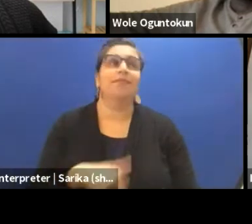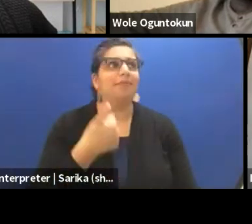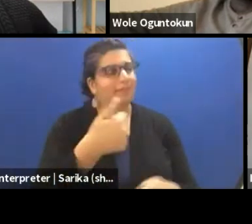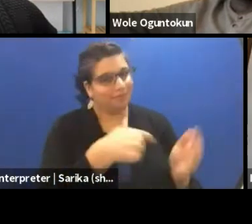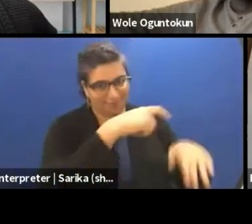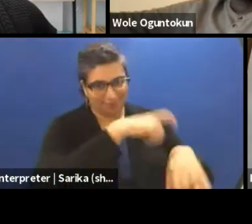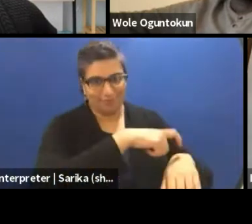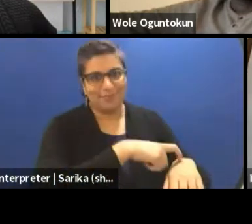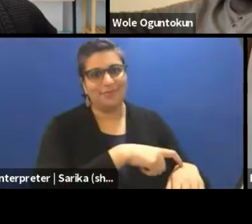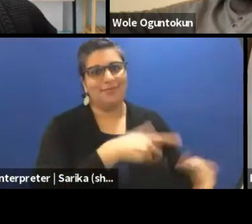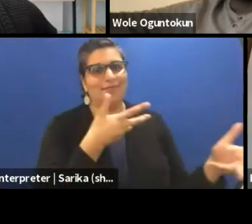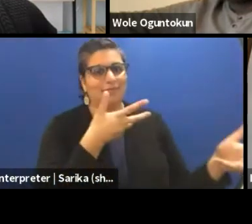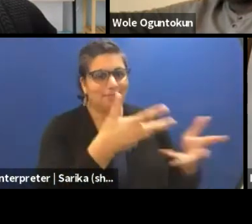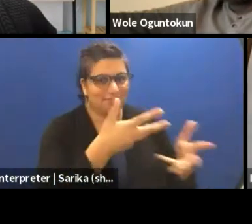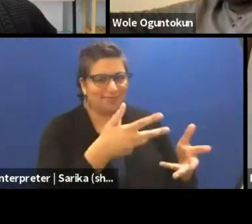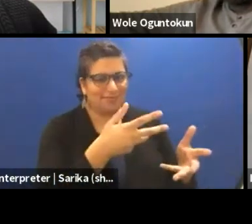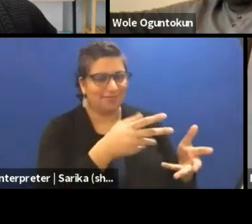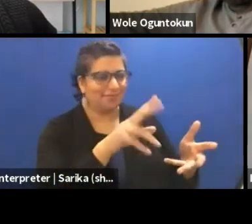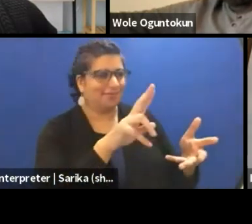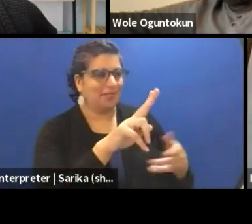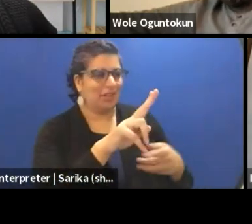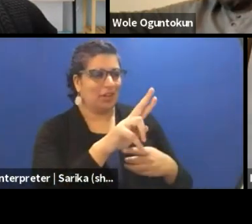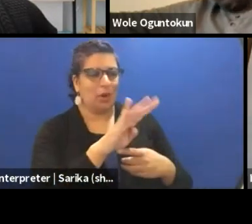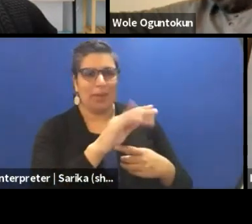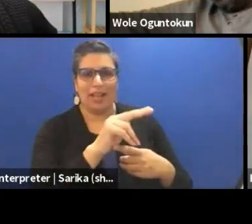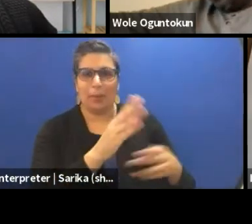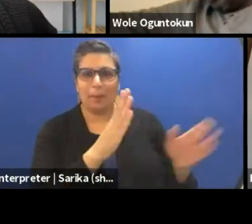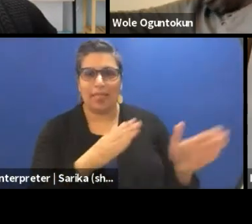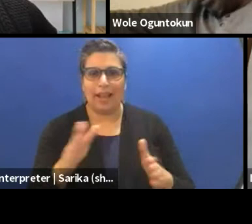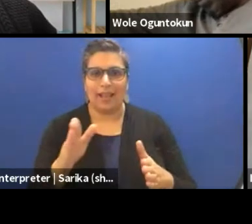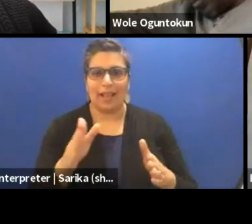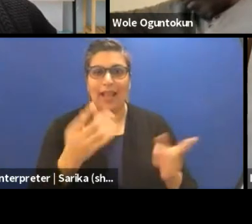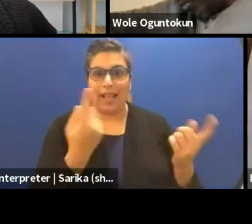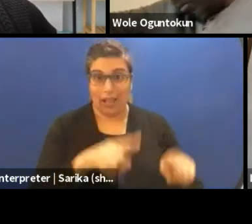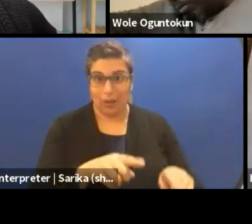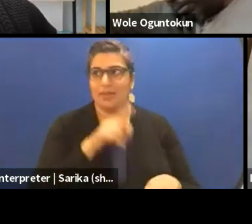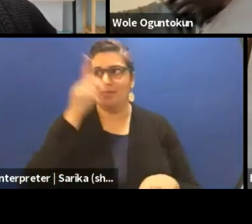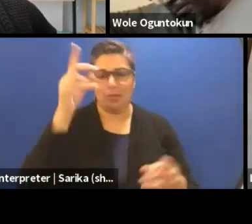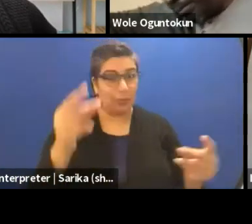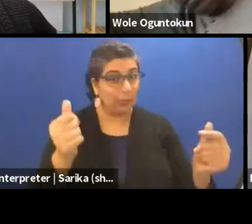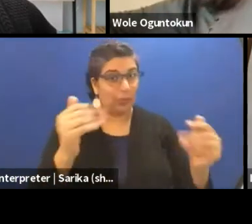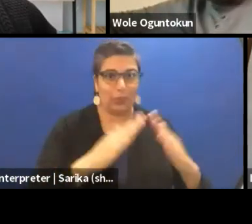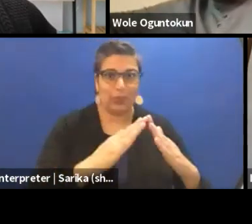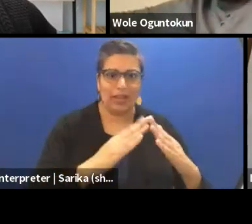with how between urban planning happens quickly in a city, how we move changes.